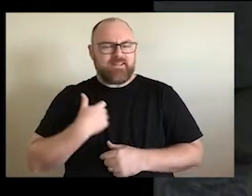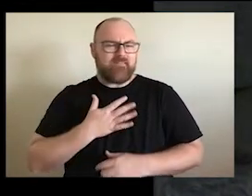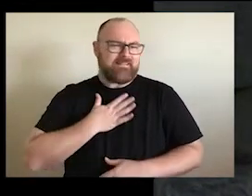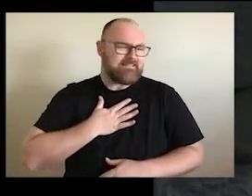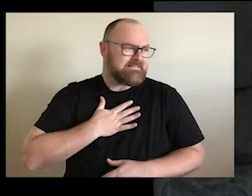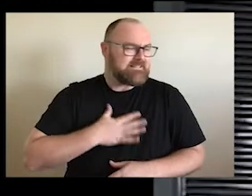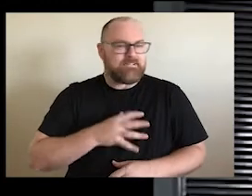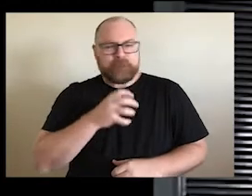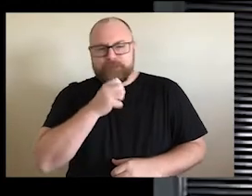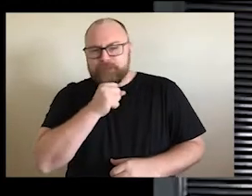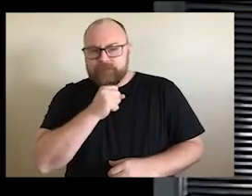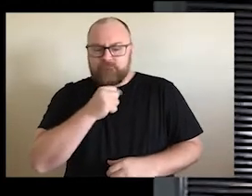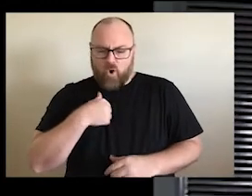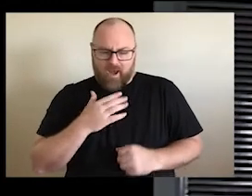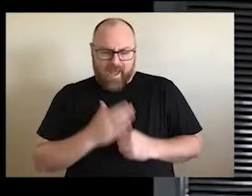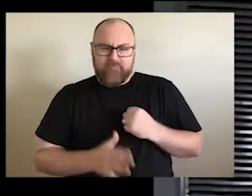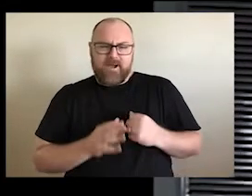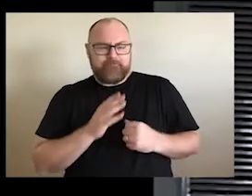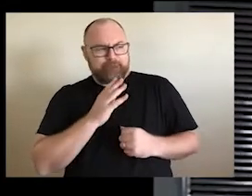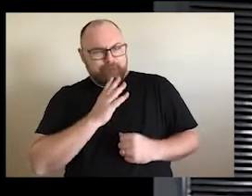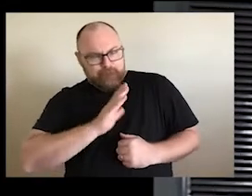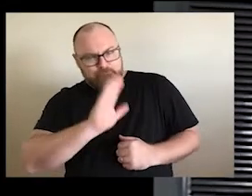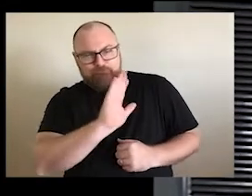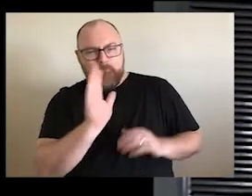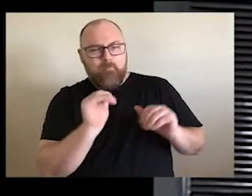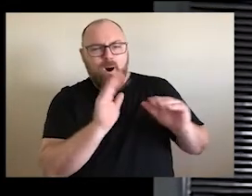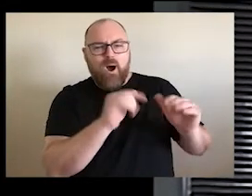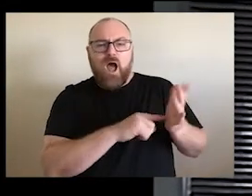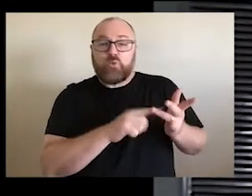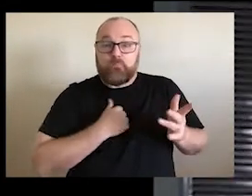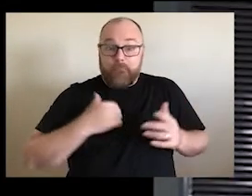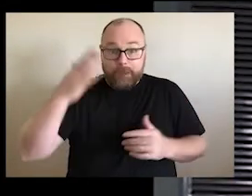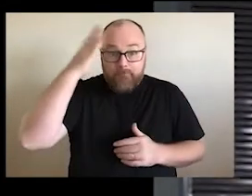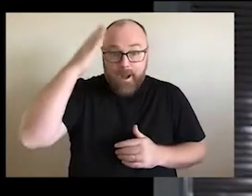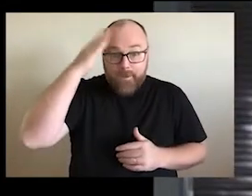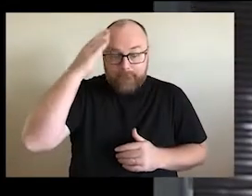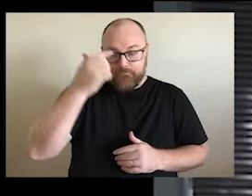to mum. And I actually went to and a birthing price. I was taken their permission